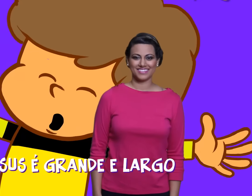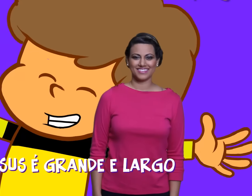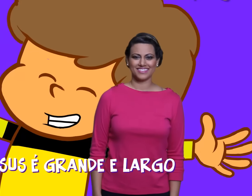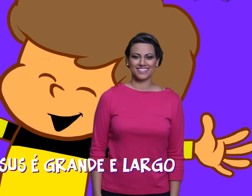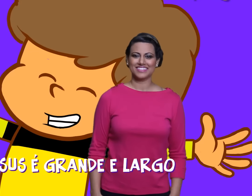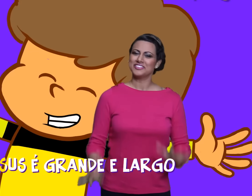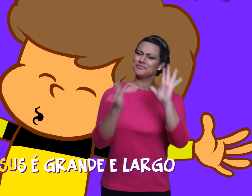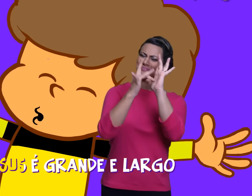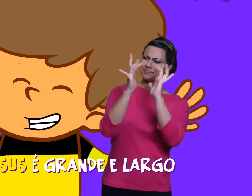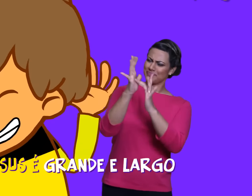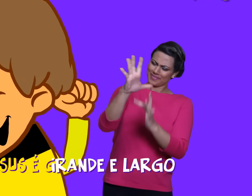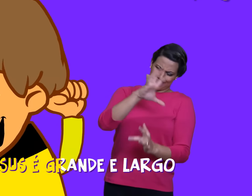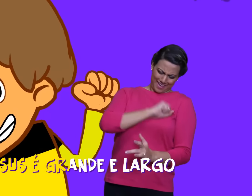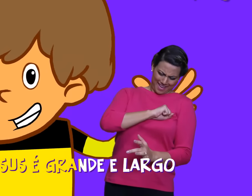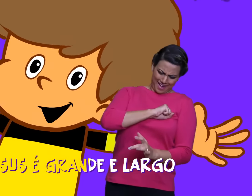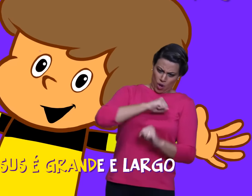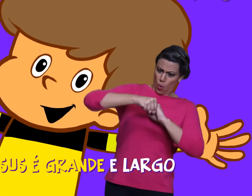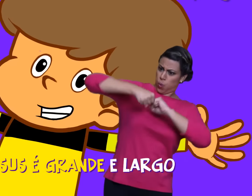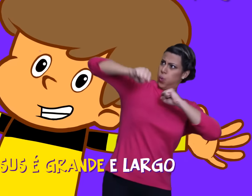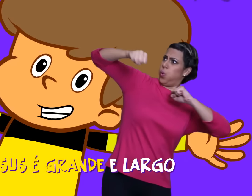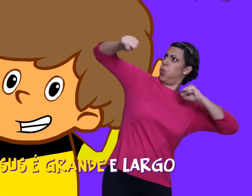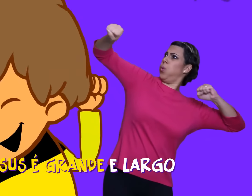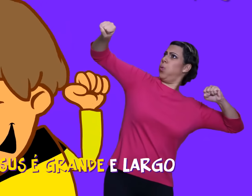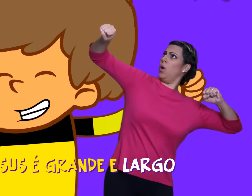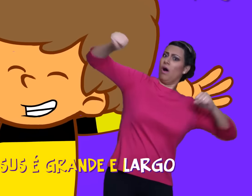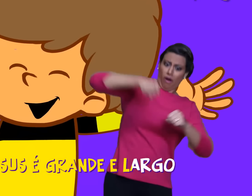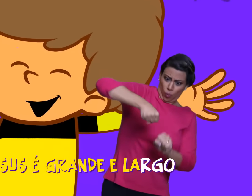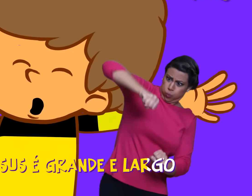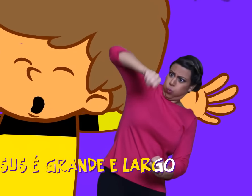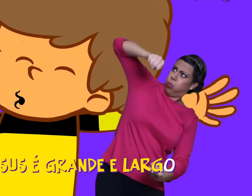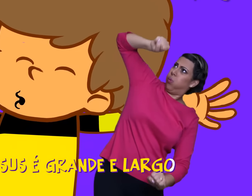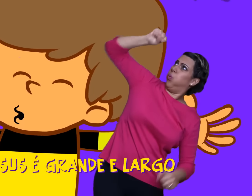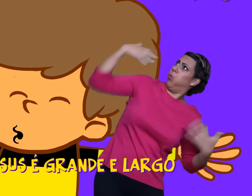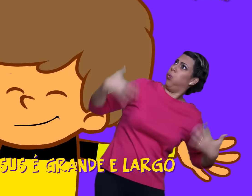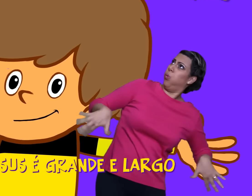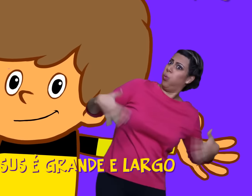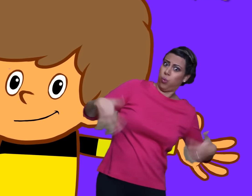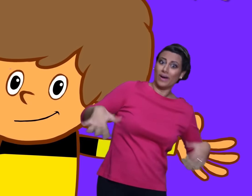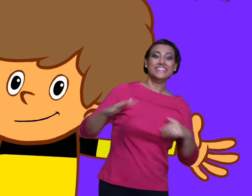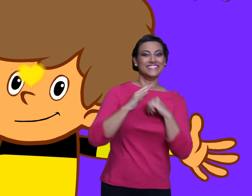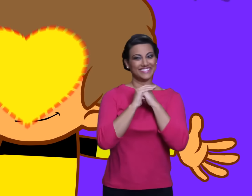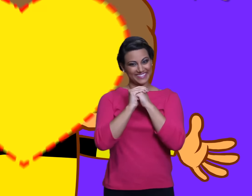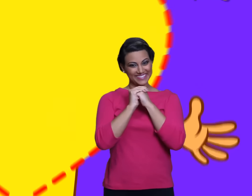THE LOVE OF JESUS IS BIG AND WIDE!